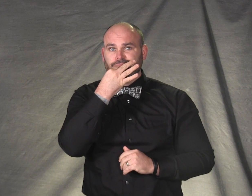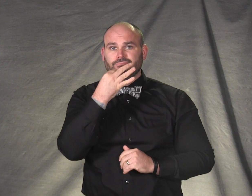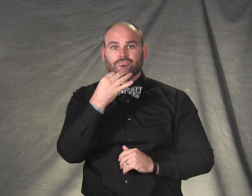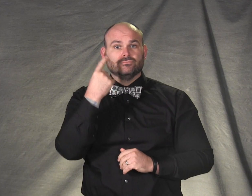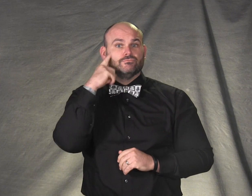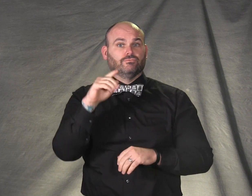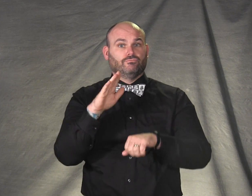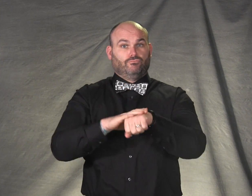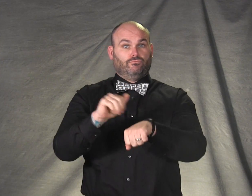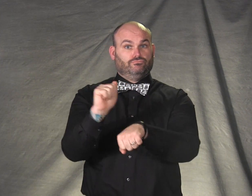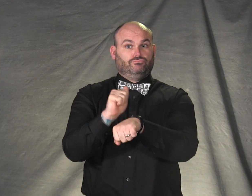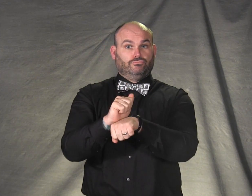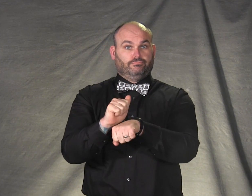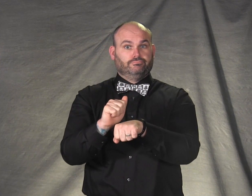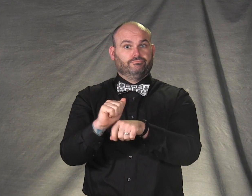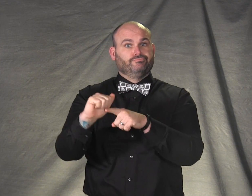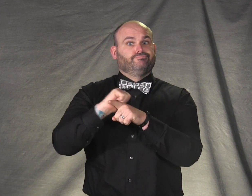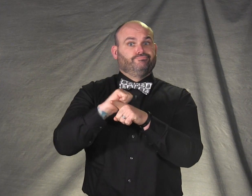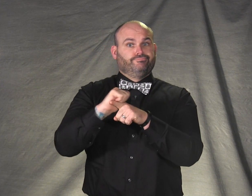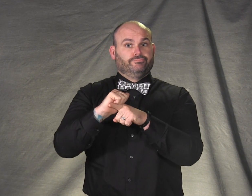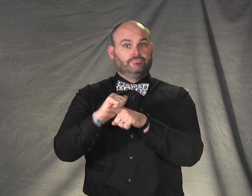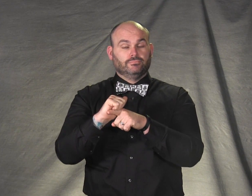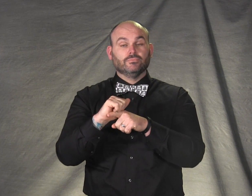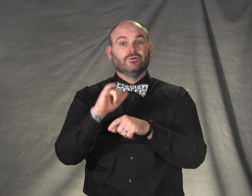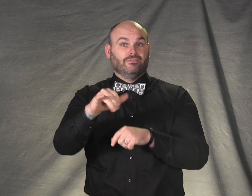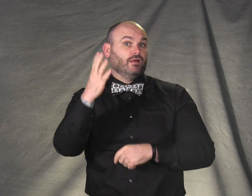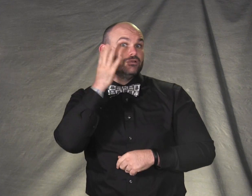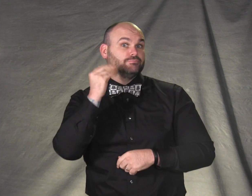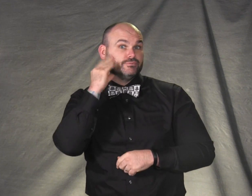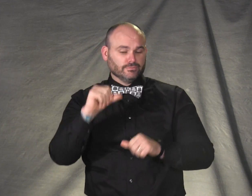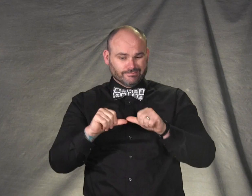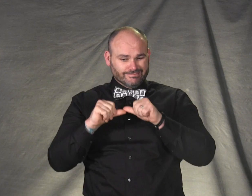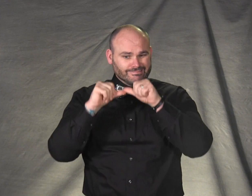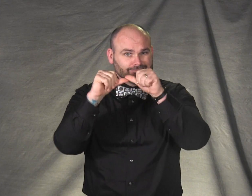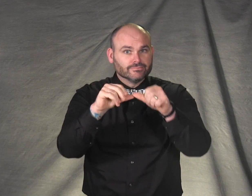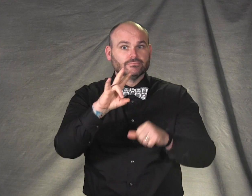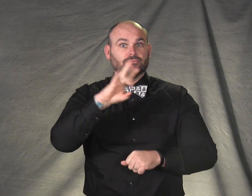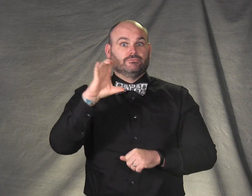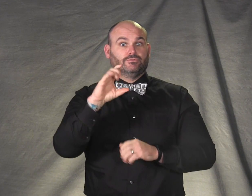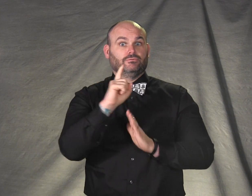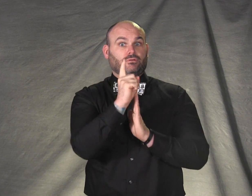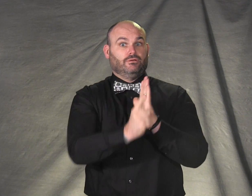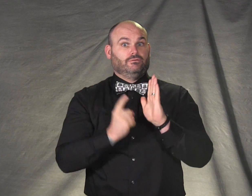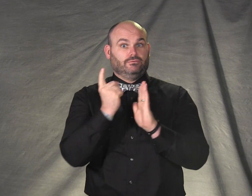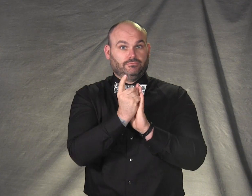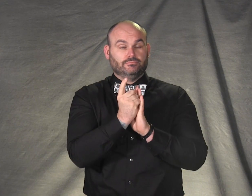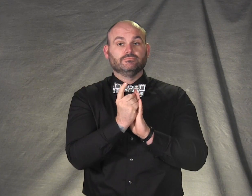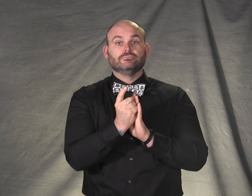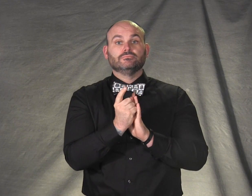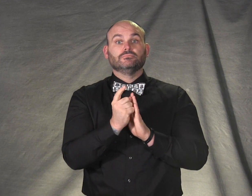through an on-the job trial work experience, lasting up to 700 hours.